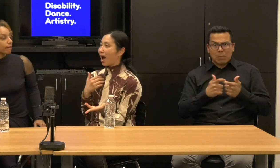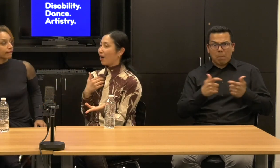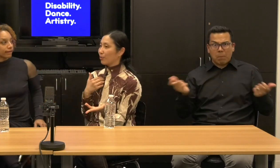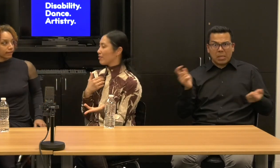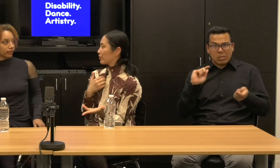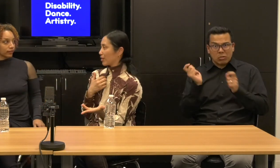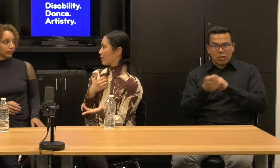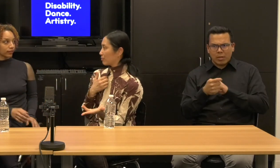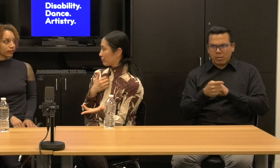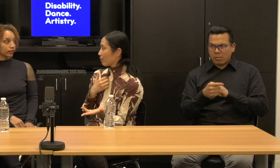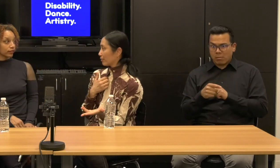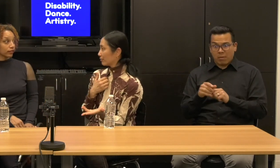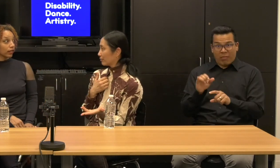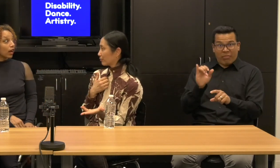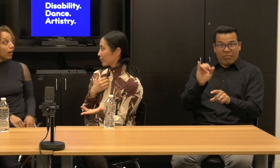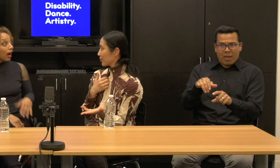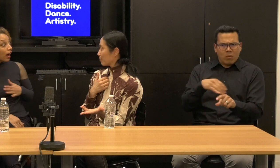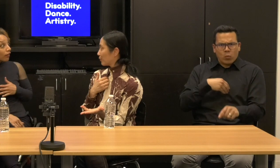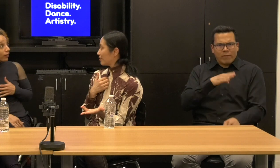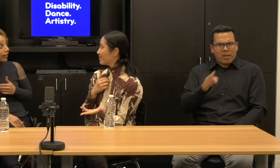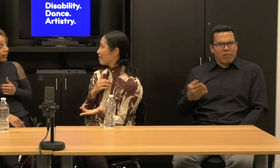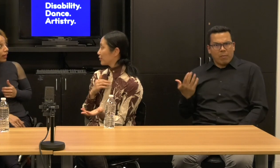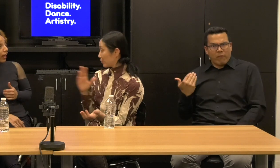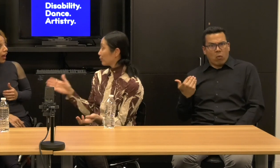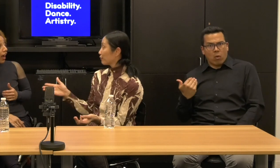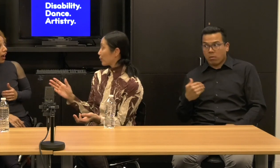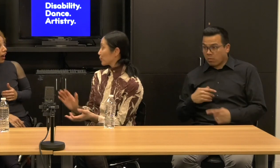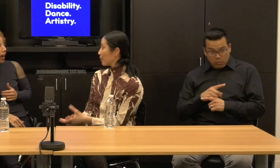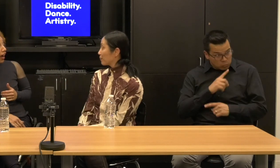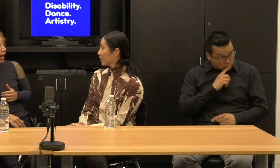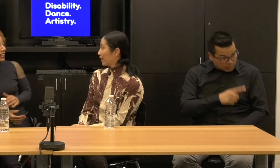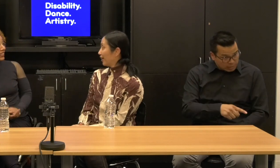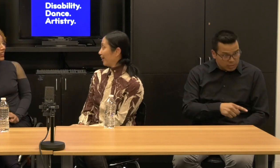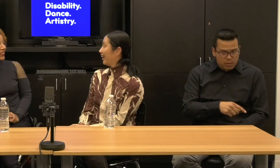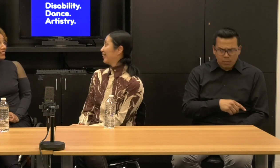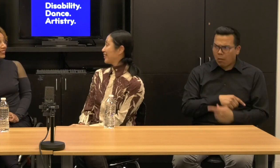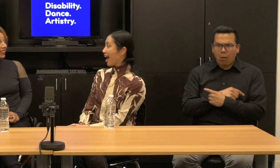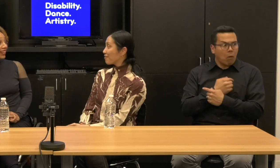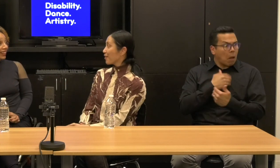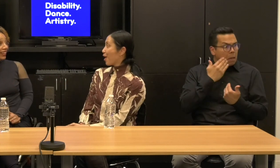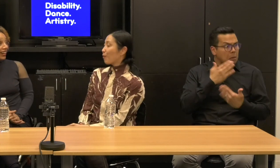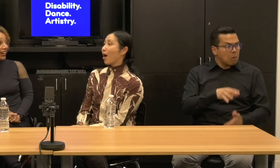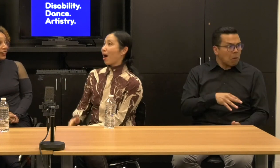We've never done that before , your the first one. Never.